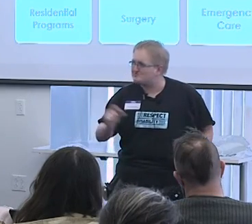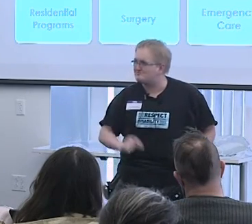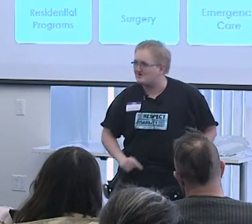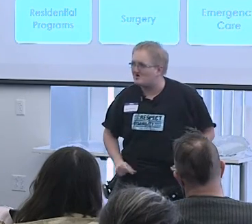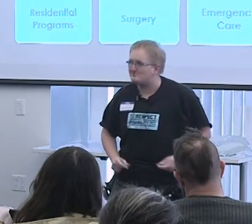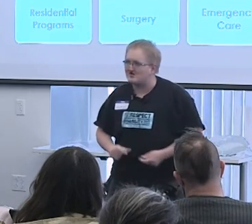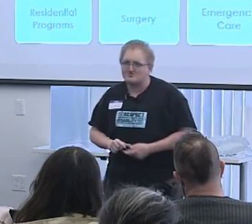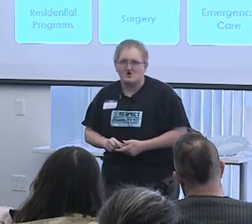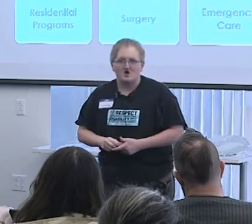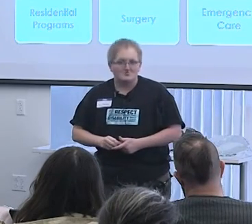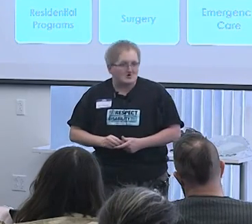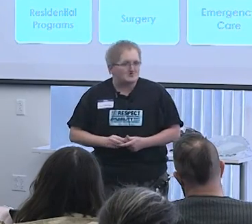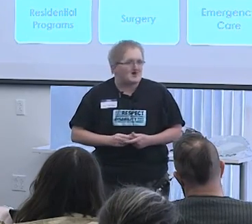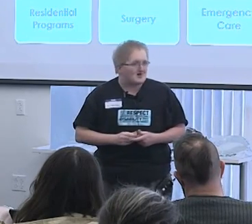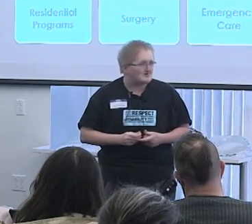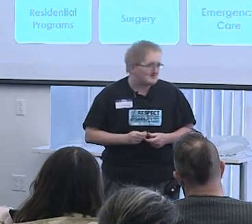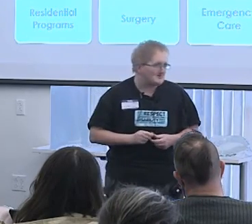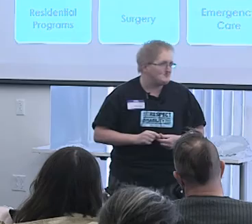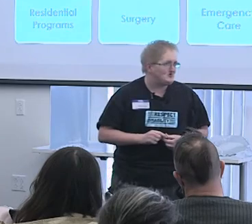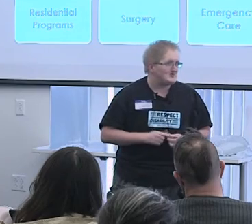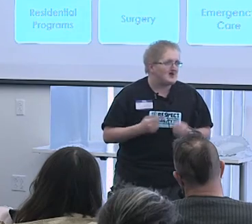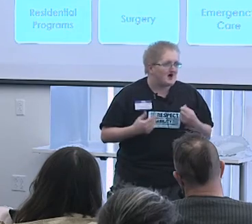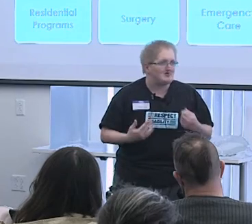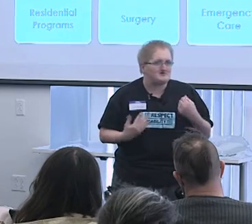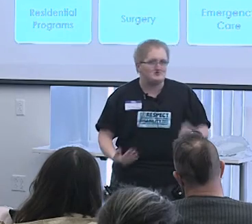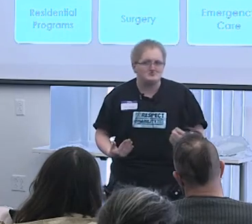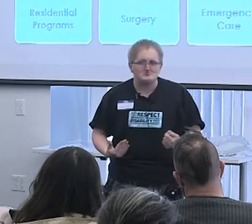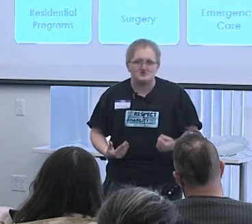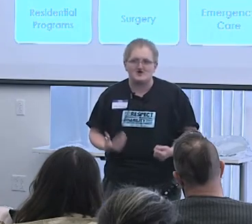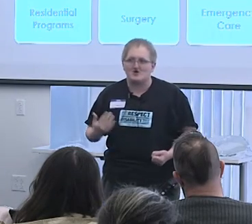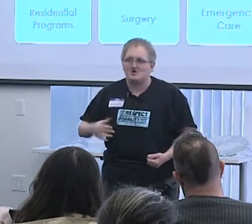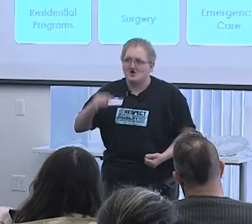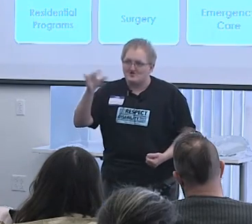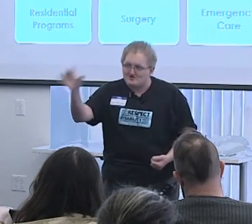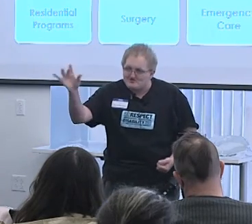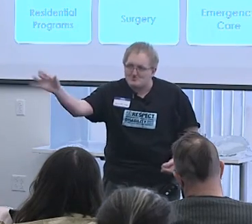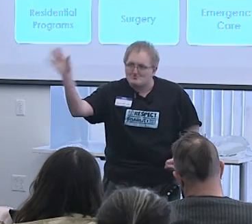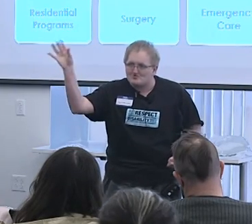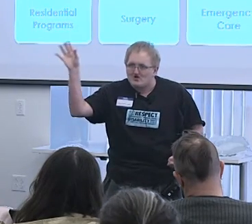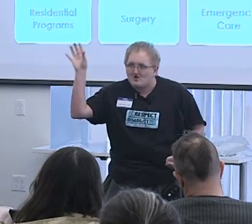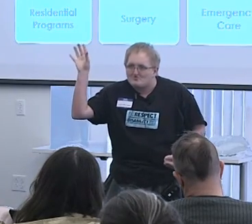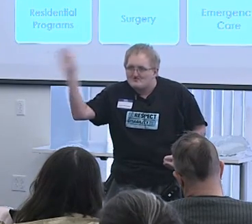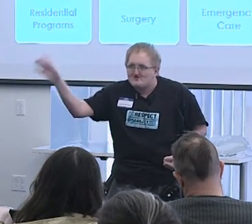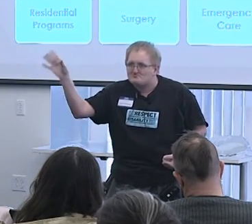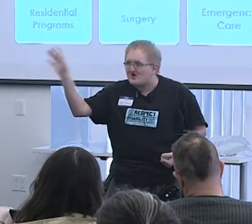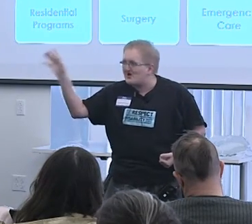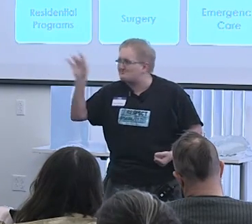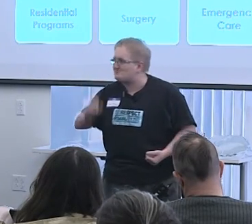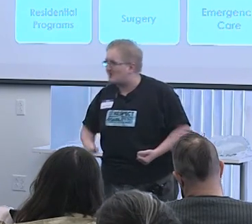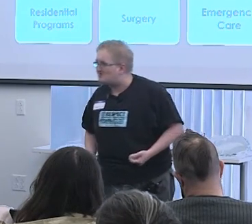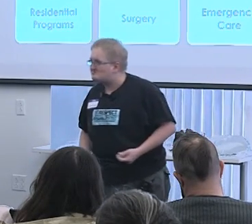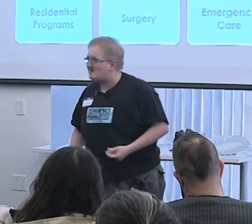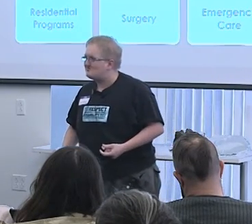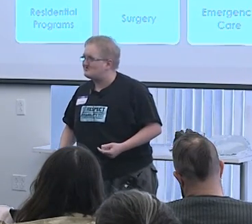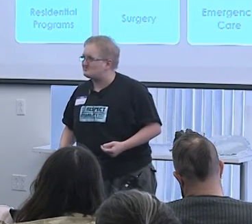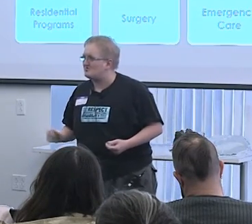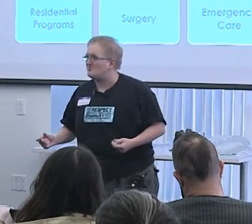because that's what the advocacy community has used and they see the word obese as apologizing,